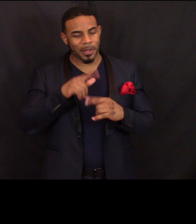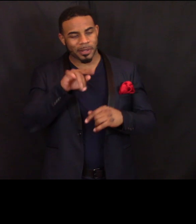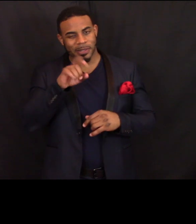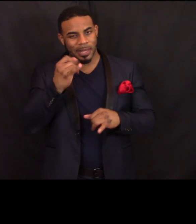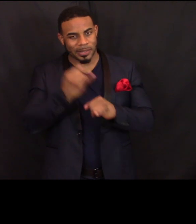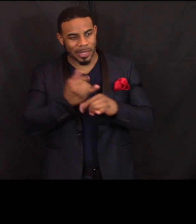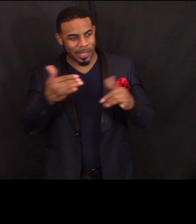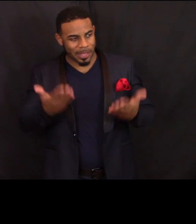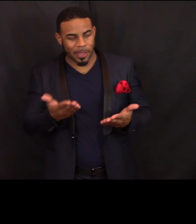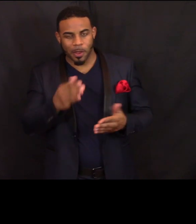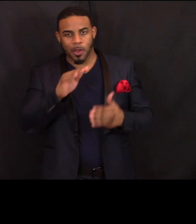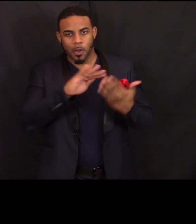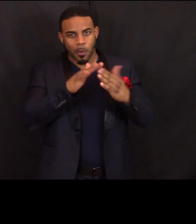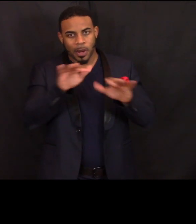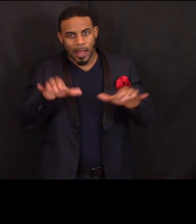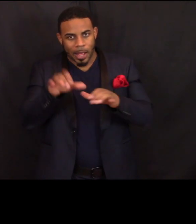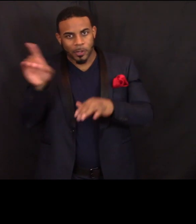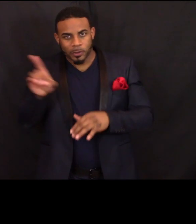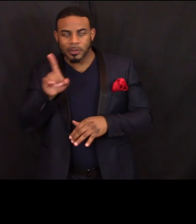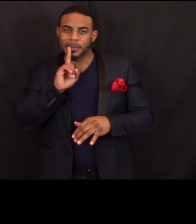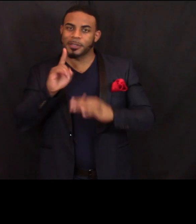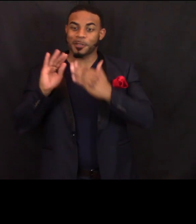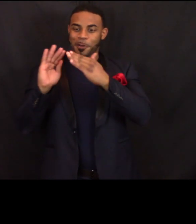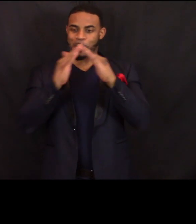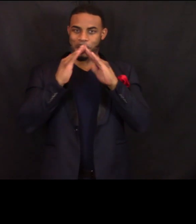is that it's a Community Action Duluth program